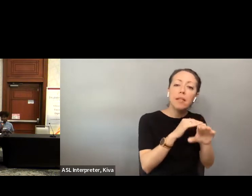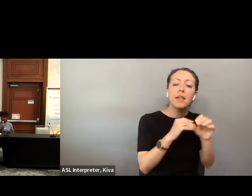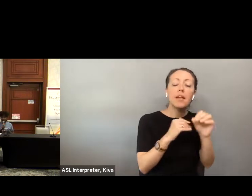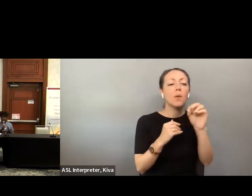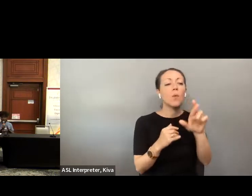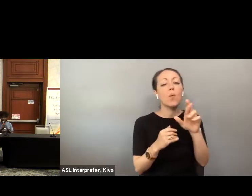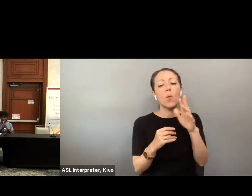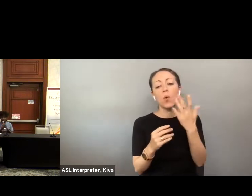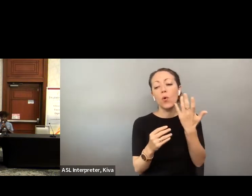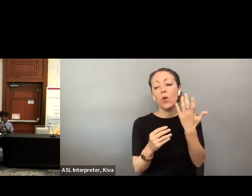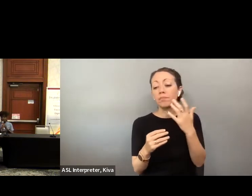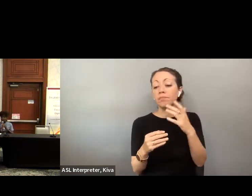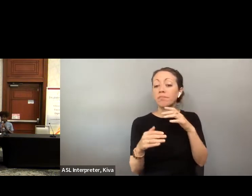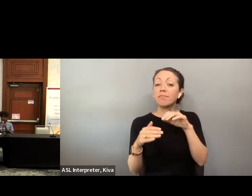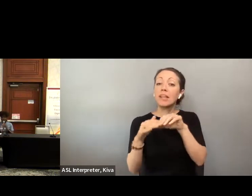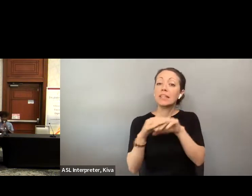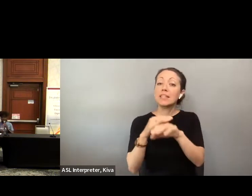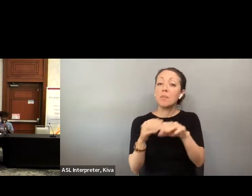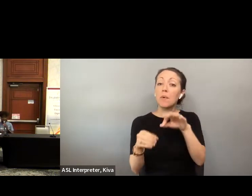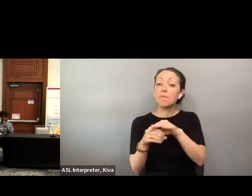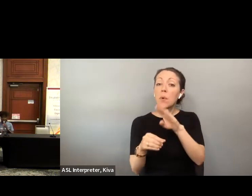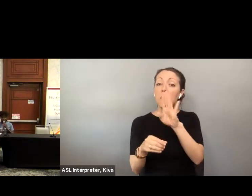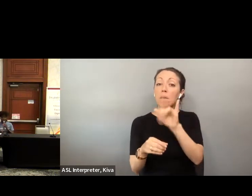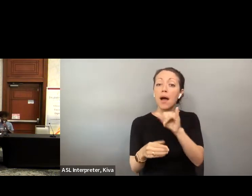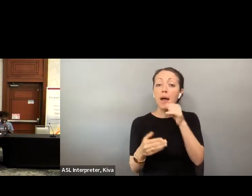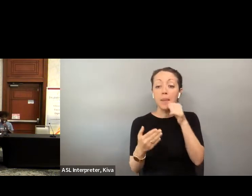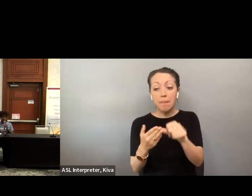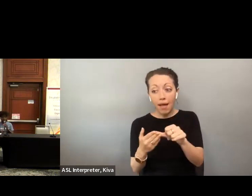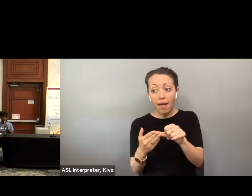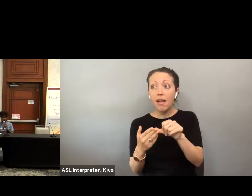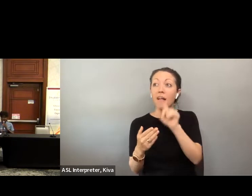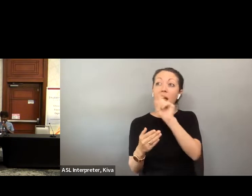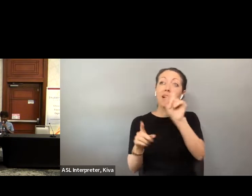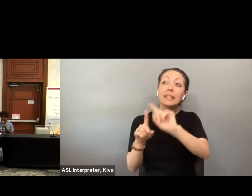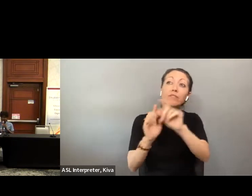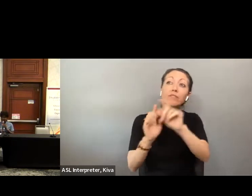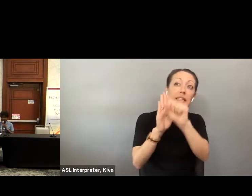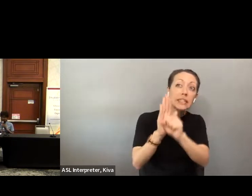Do any of the other panelists have any suggestions when it comes to making voting more accessible or even talking